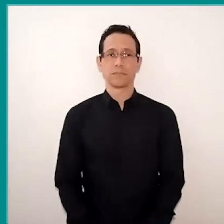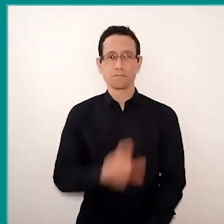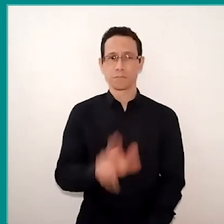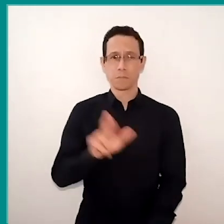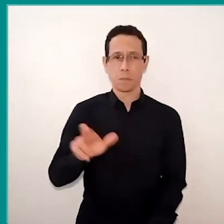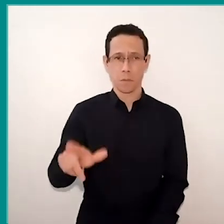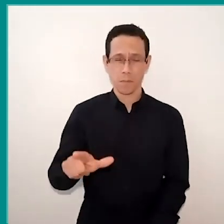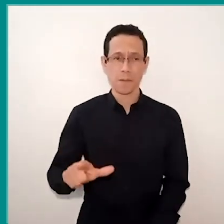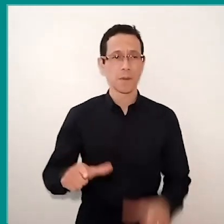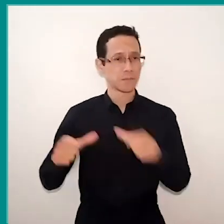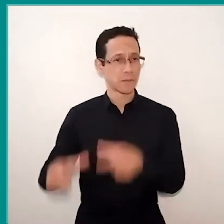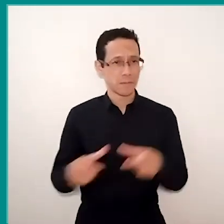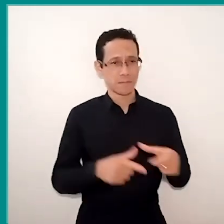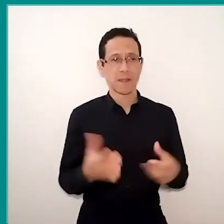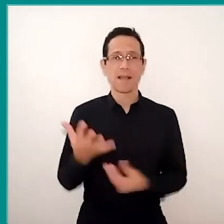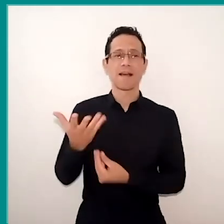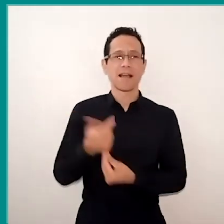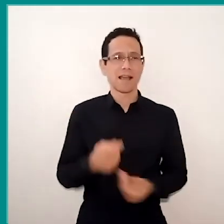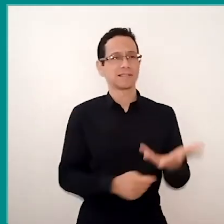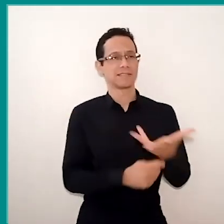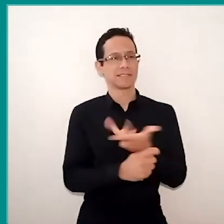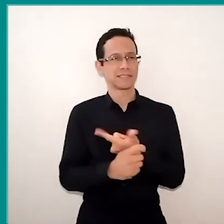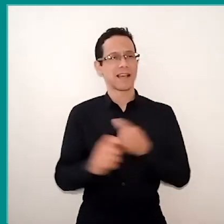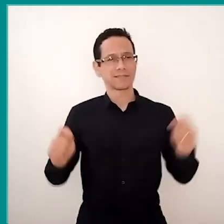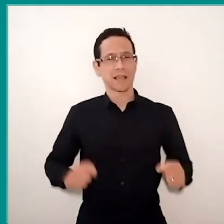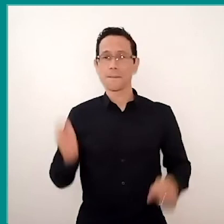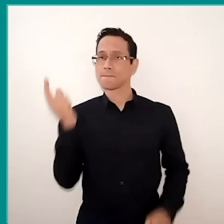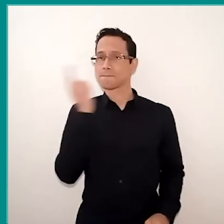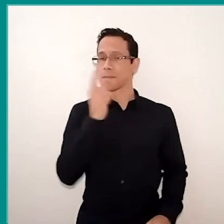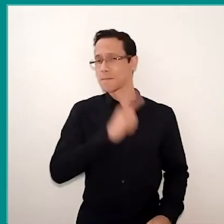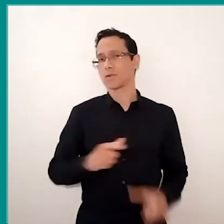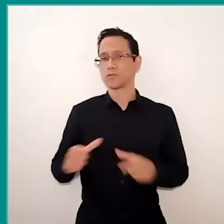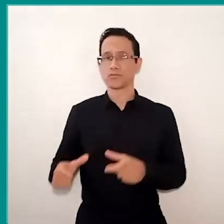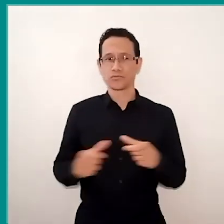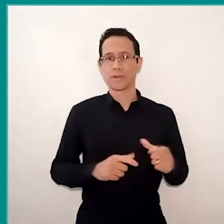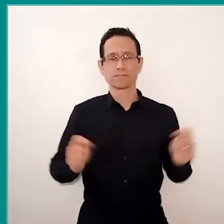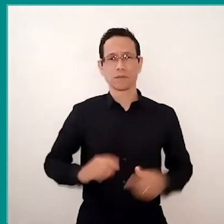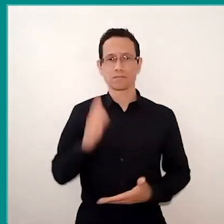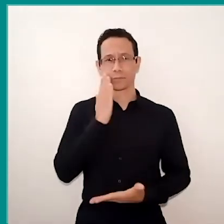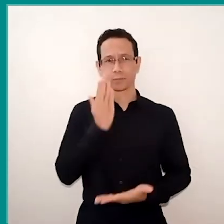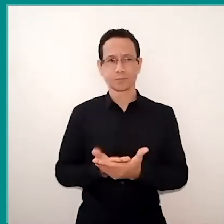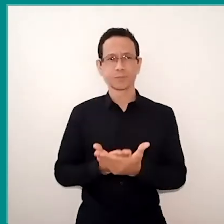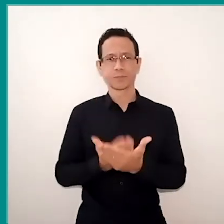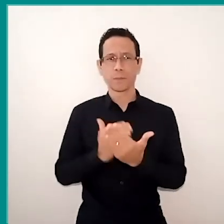for them to create really conditions more and more reliable. And we as professionals